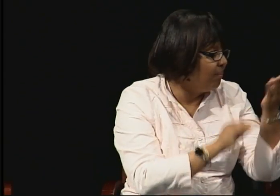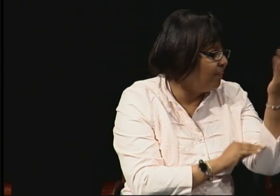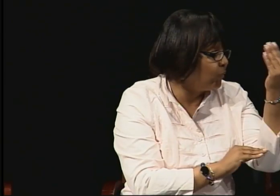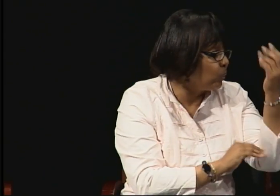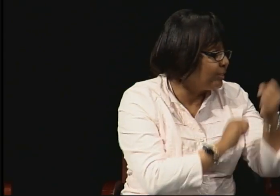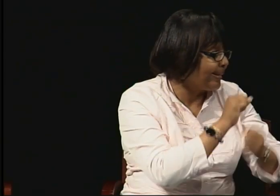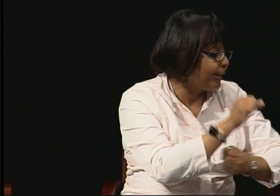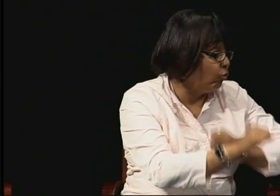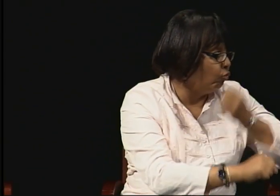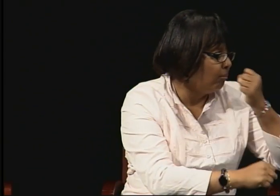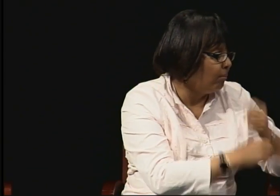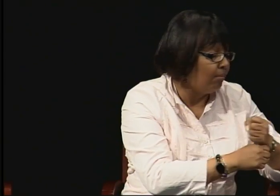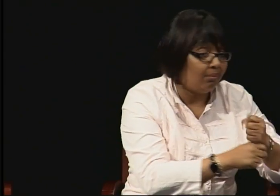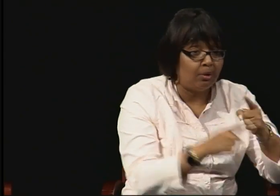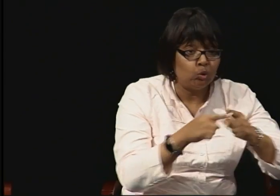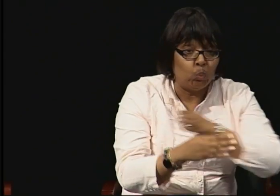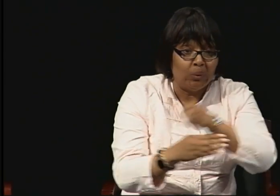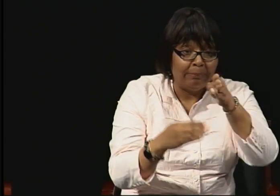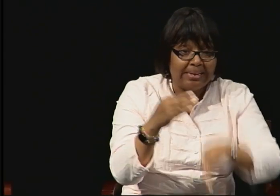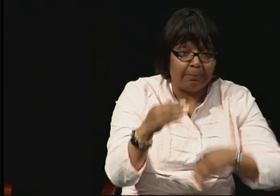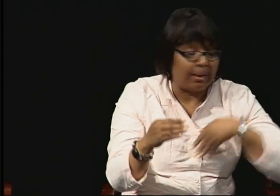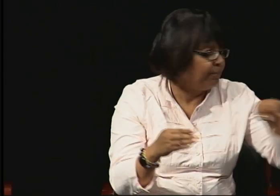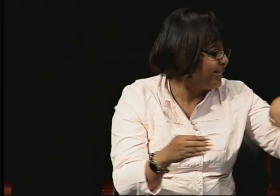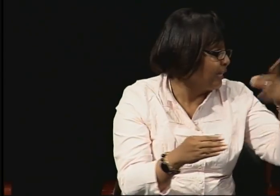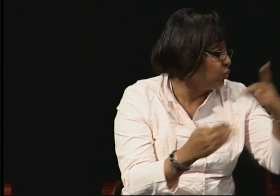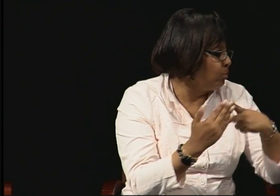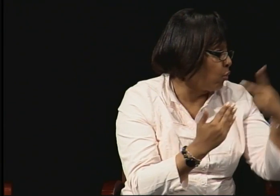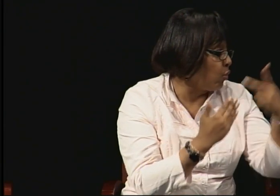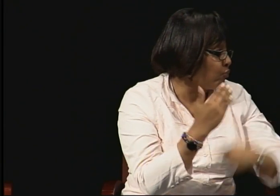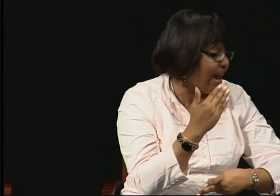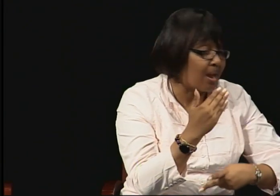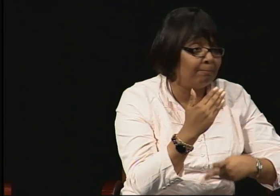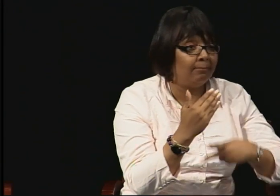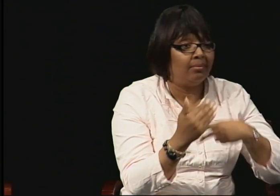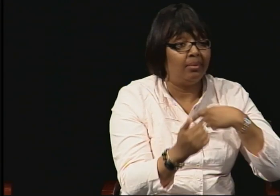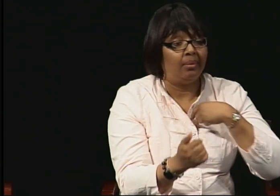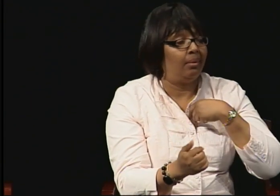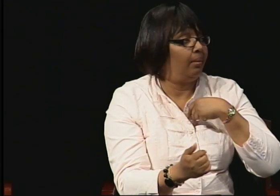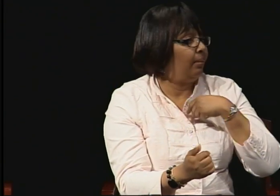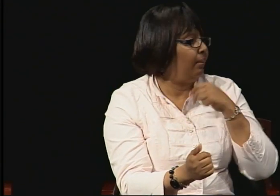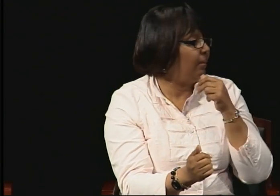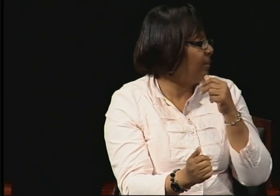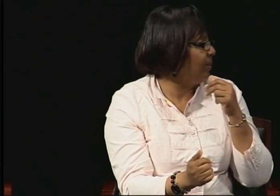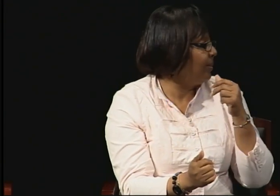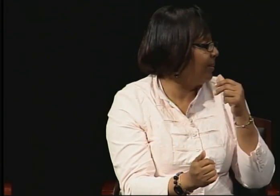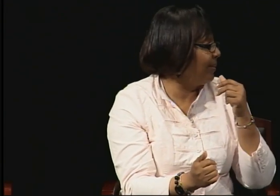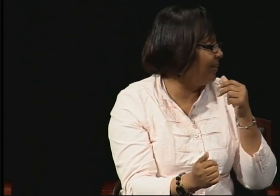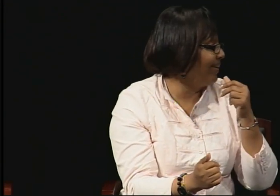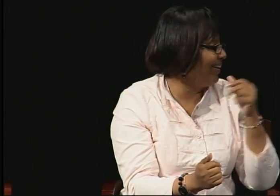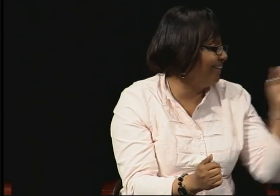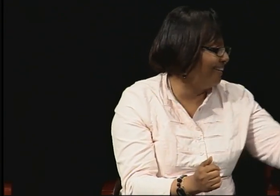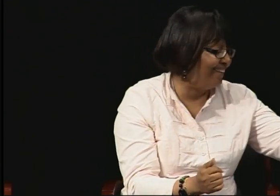But you finished, that's the point. And I certainly had obstacles along the way. I divorced.